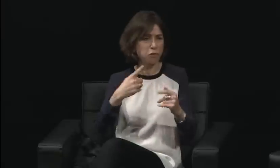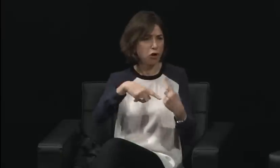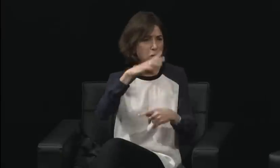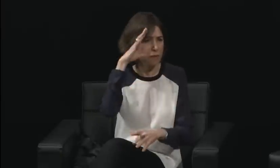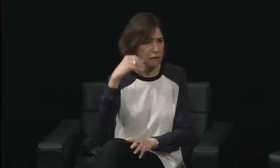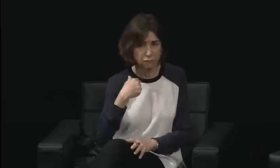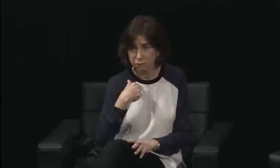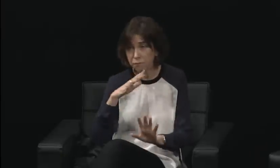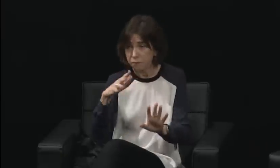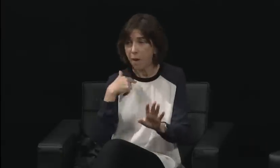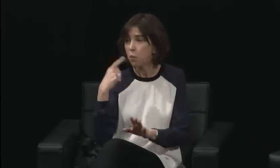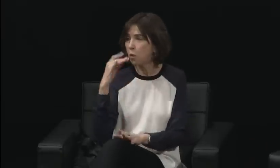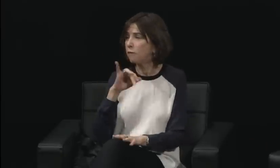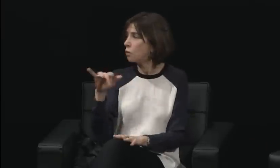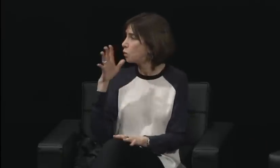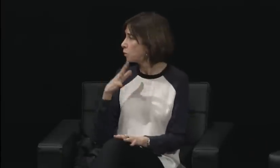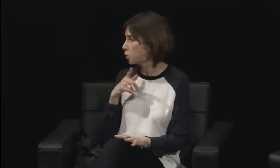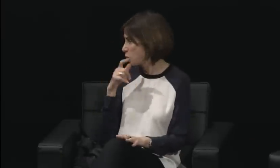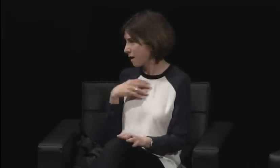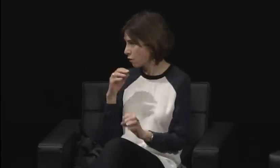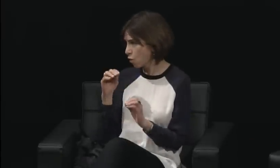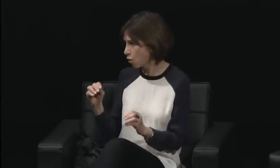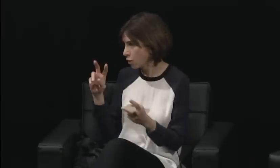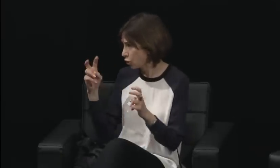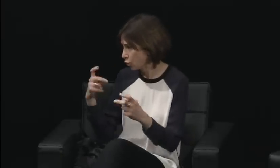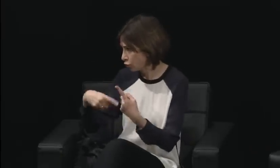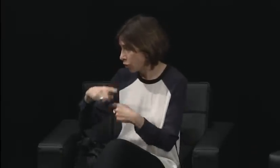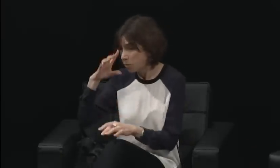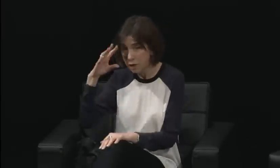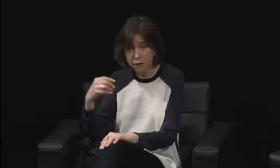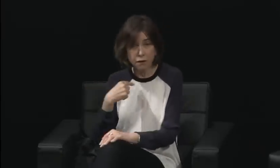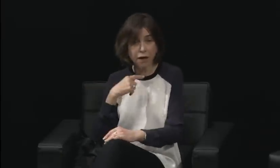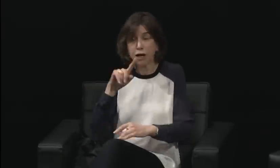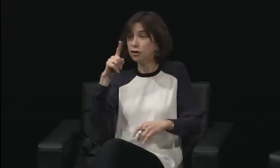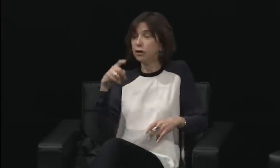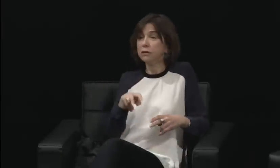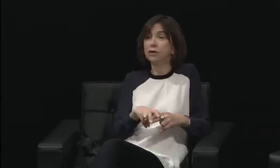and when we got that information, I told the council